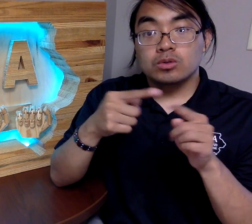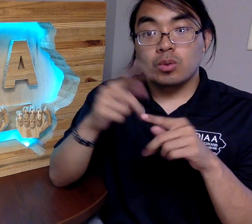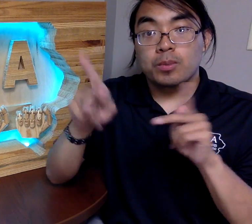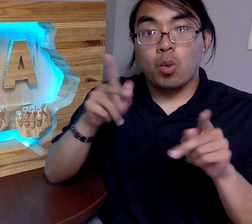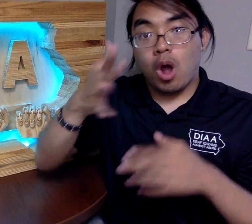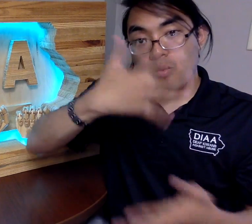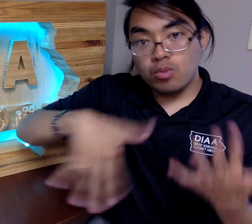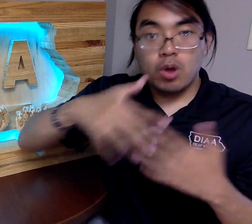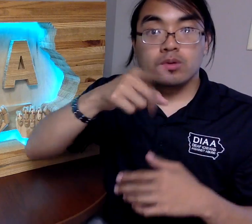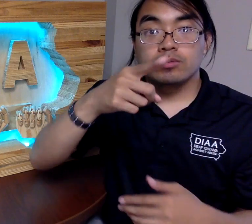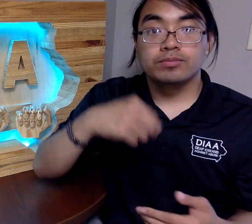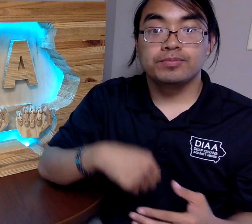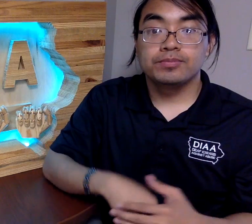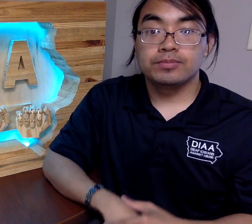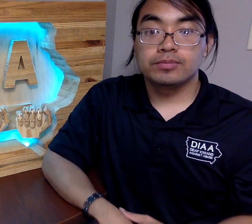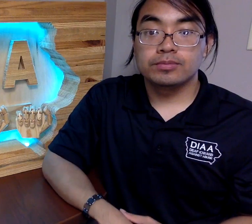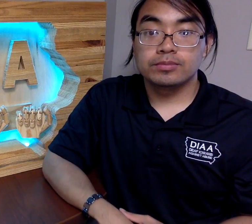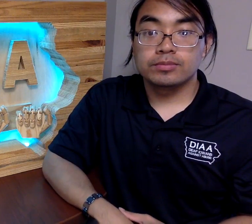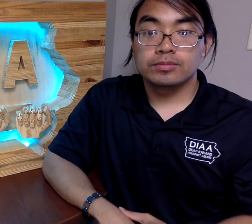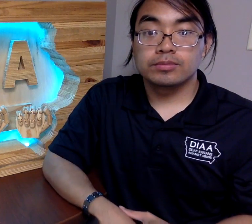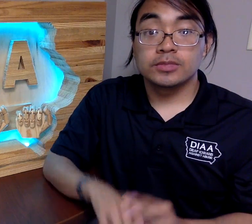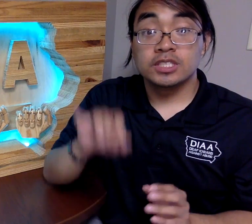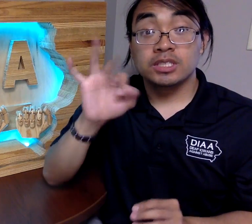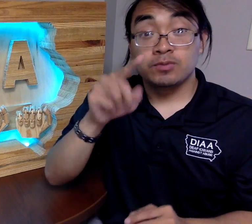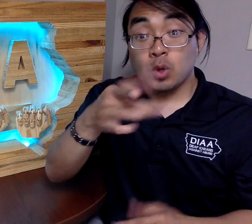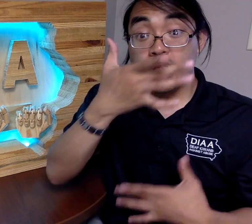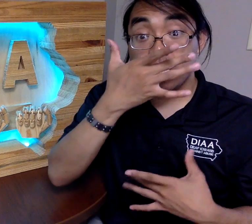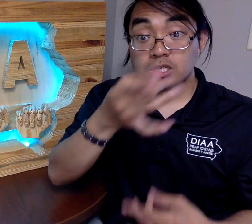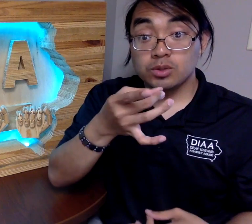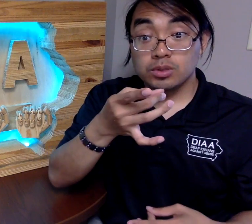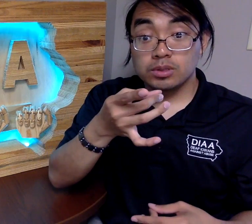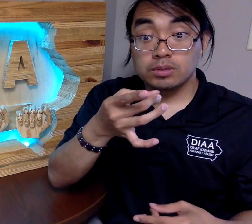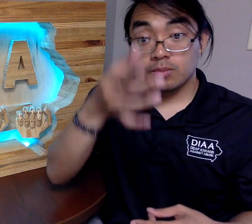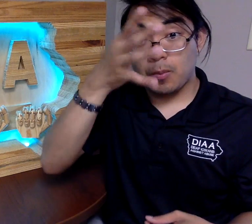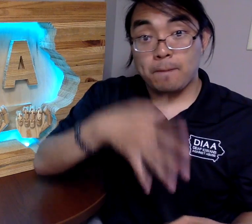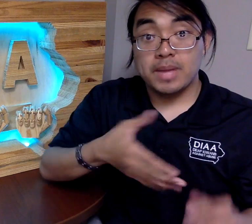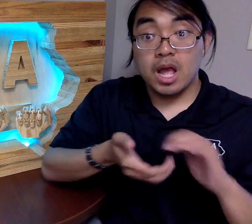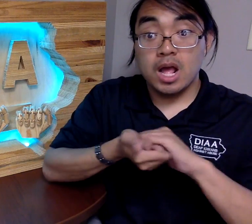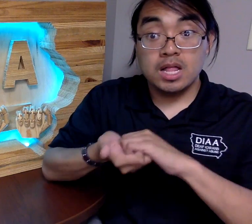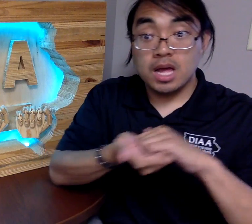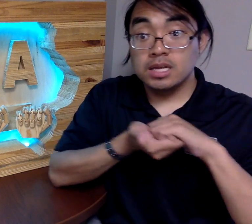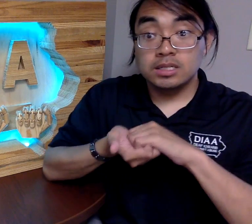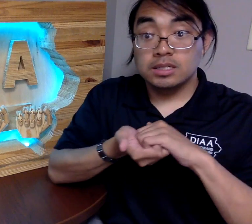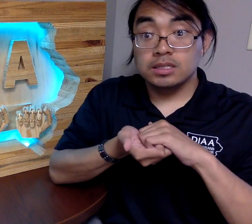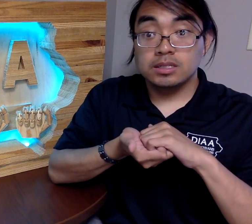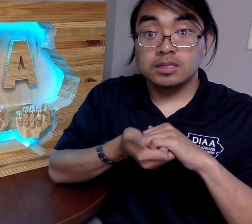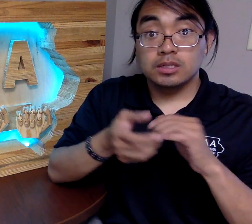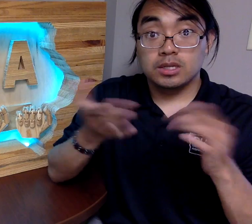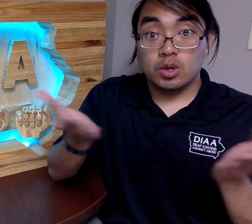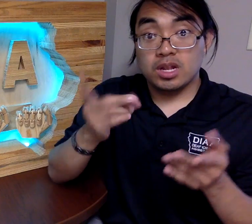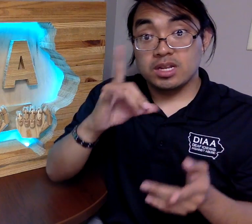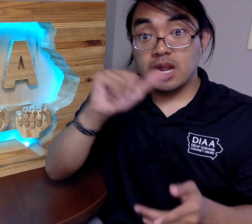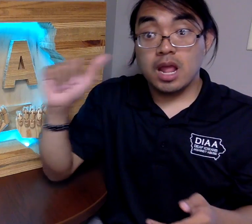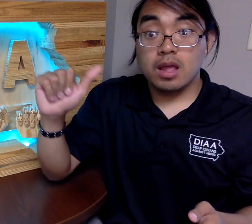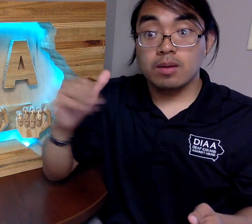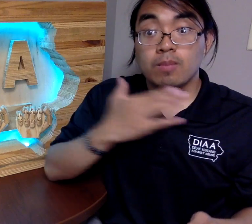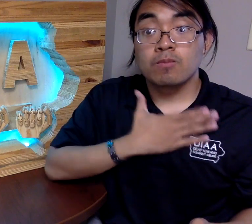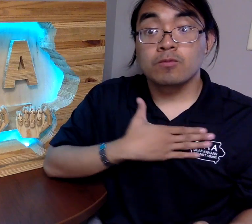to the people around you If you are interested in being a Male Ally with DIAA